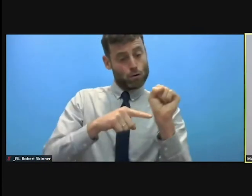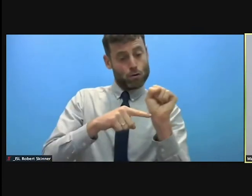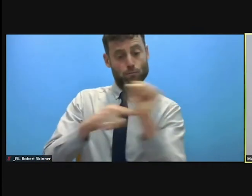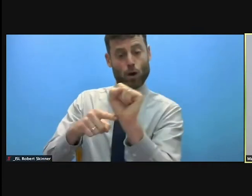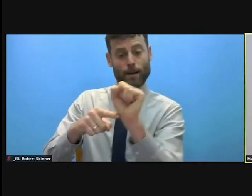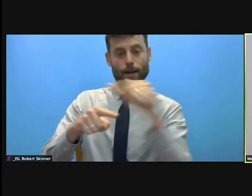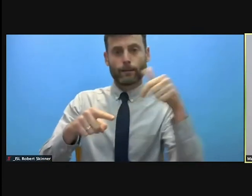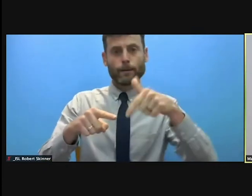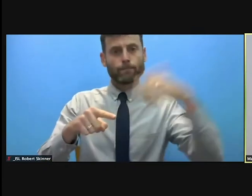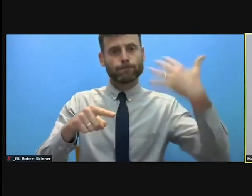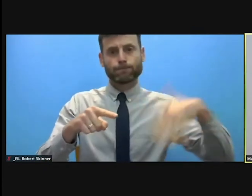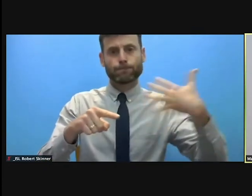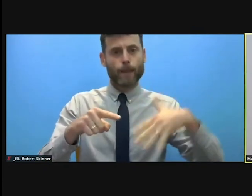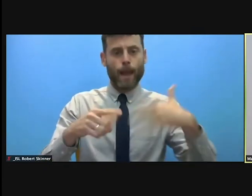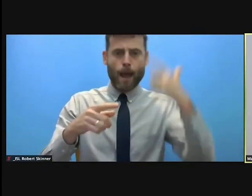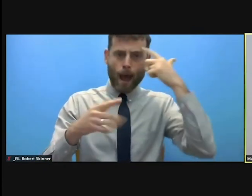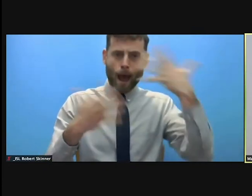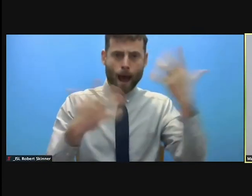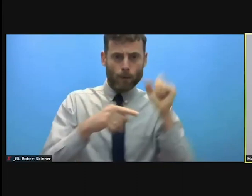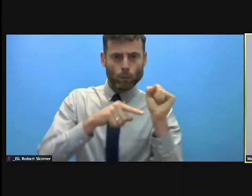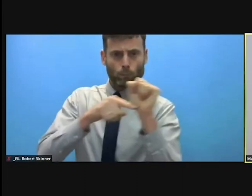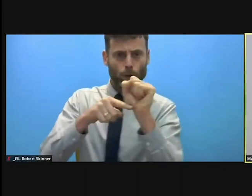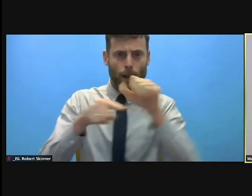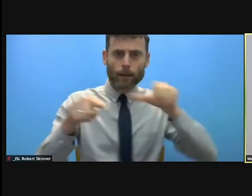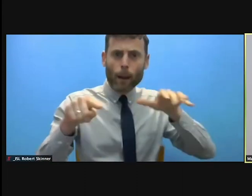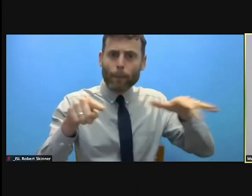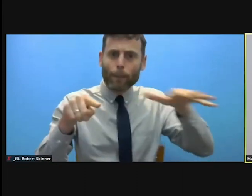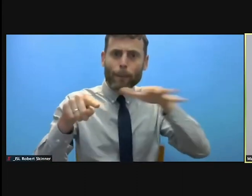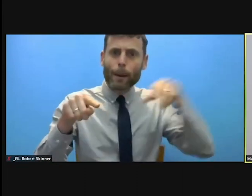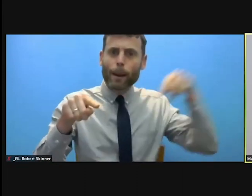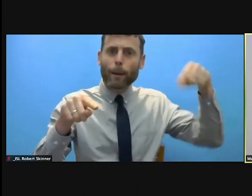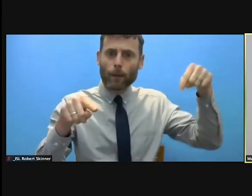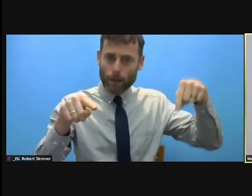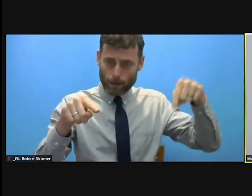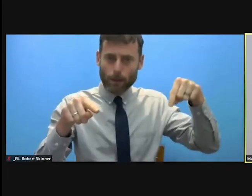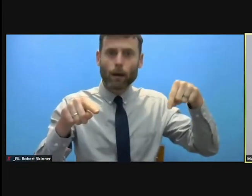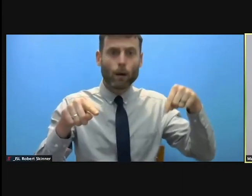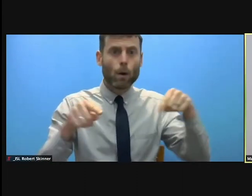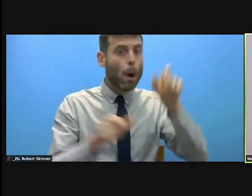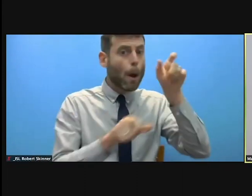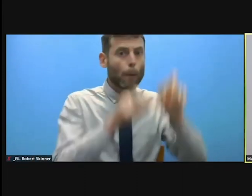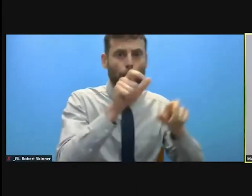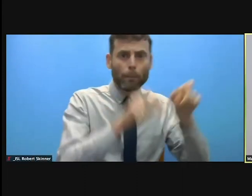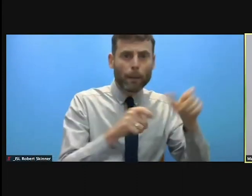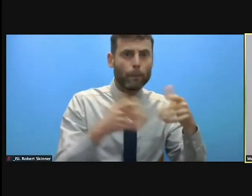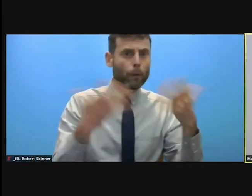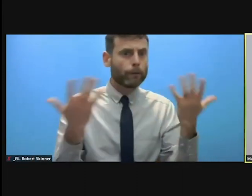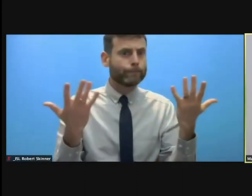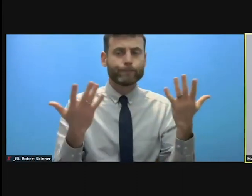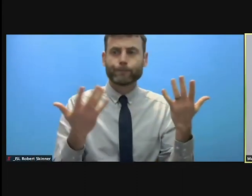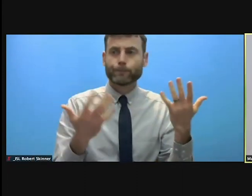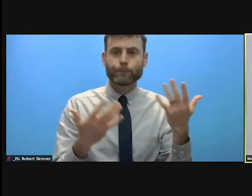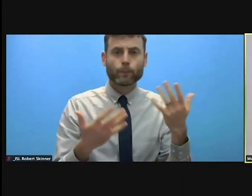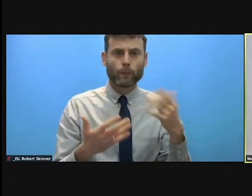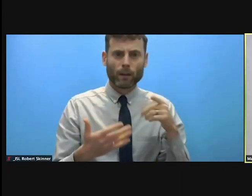and security for civilians and persons who do not or no longer take part in hostility or are